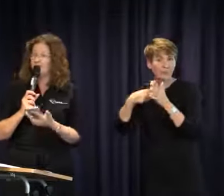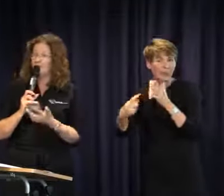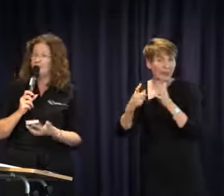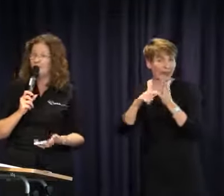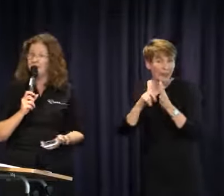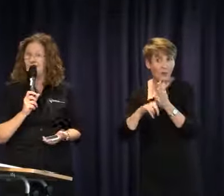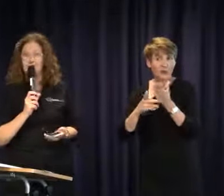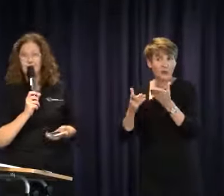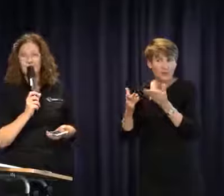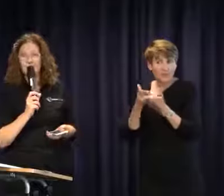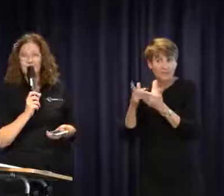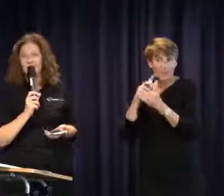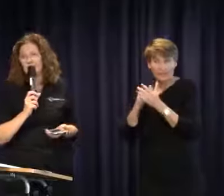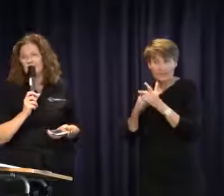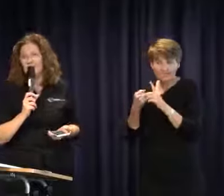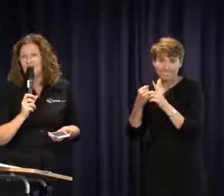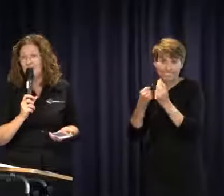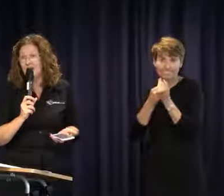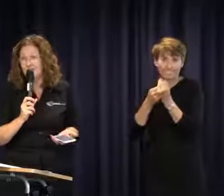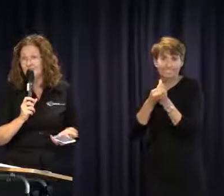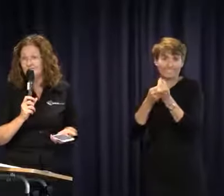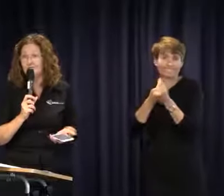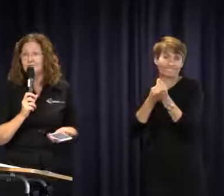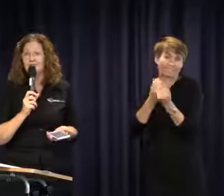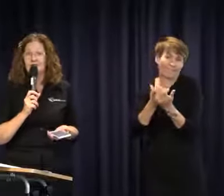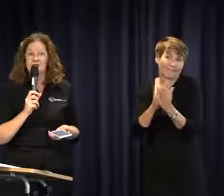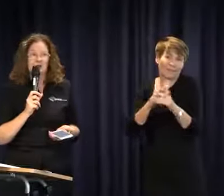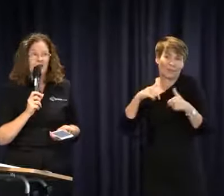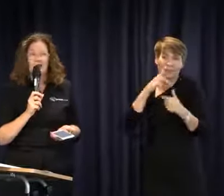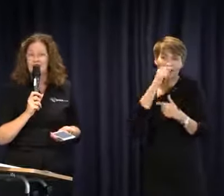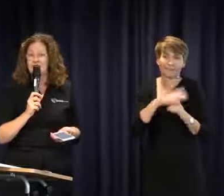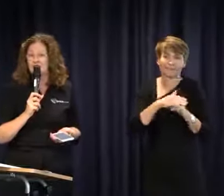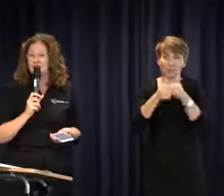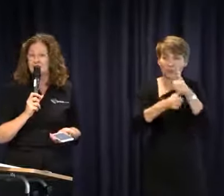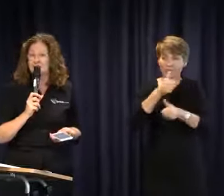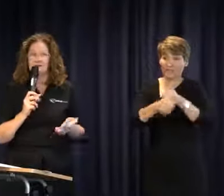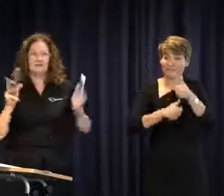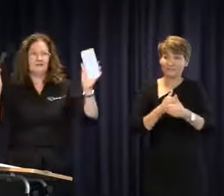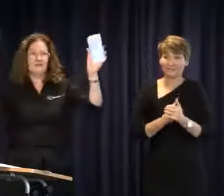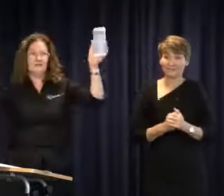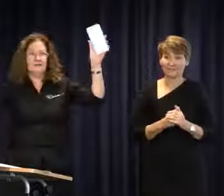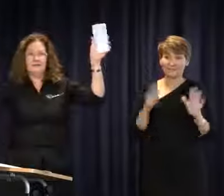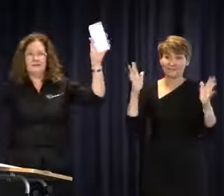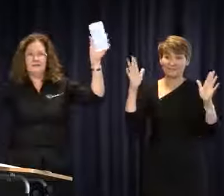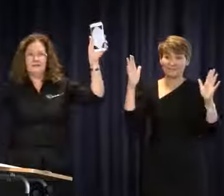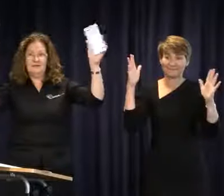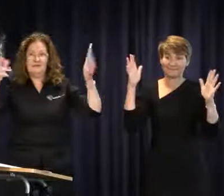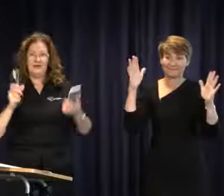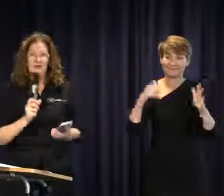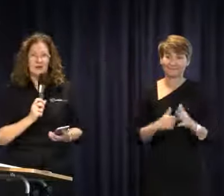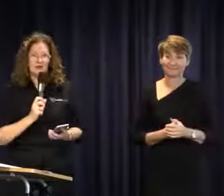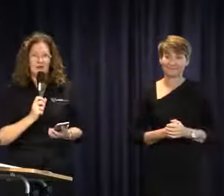there behind you supporting you in whatever way we can. Congratulations. What a great